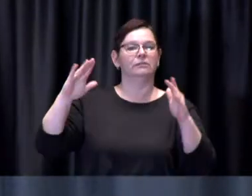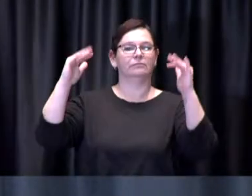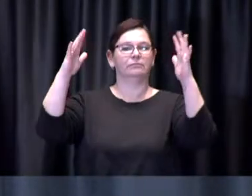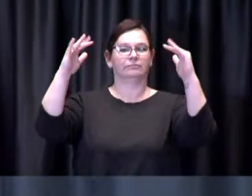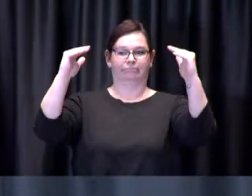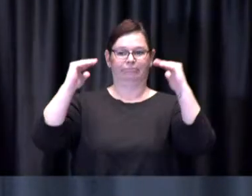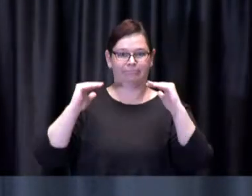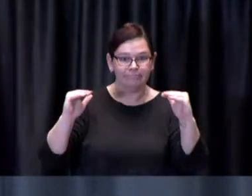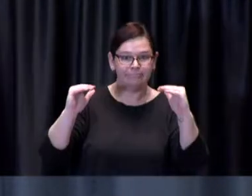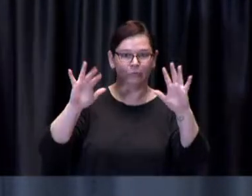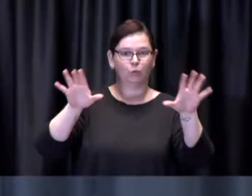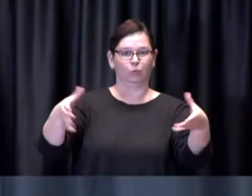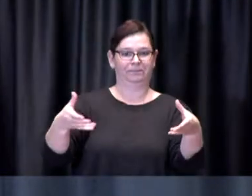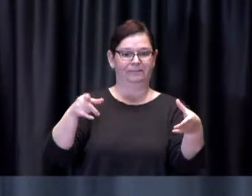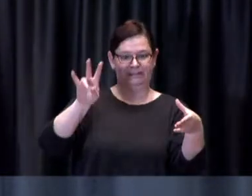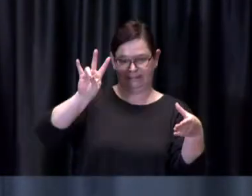who are 70 years of age and older.